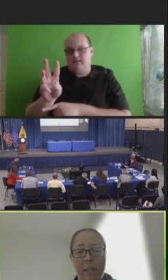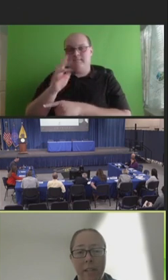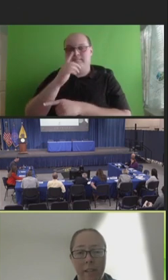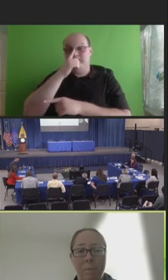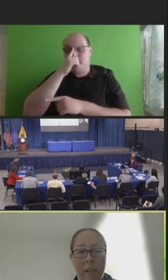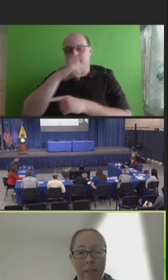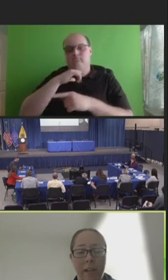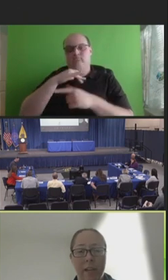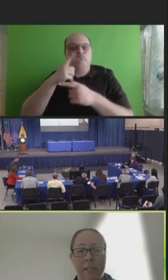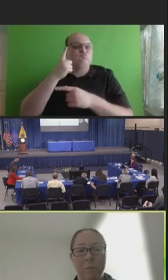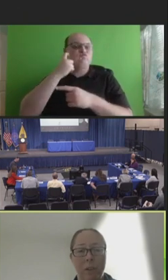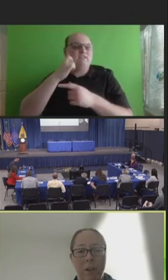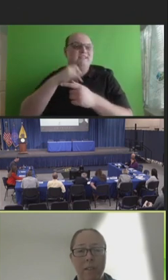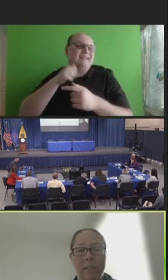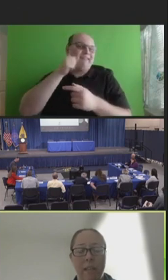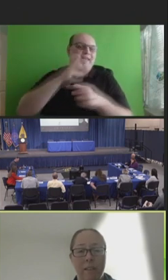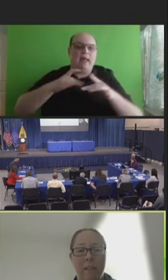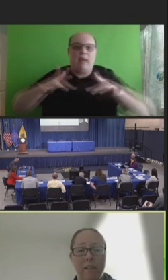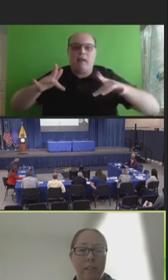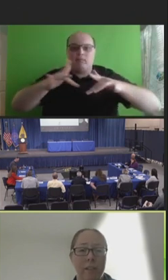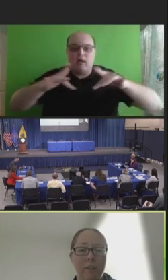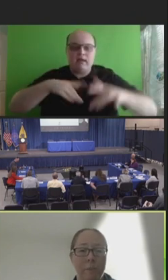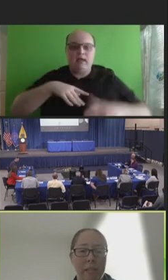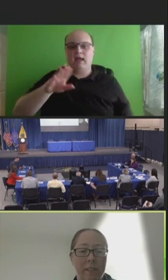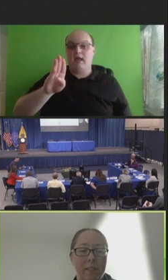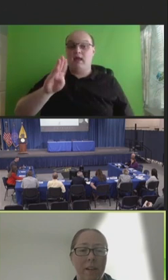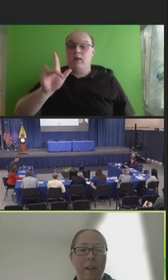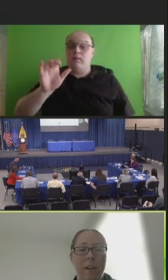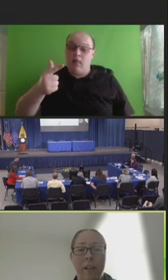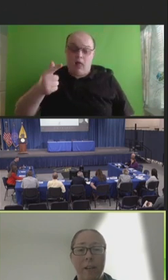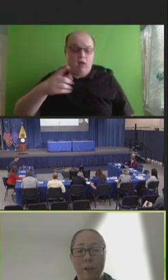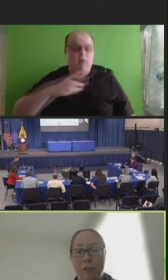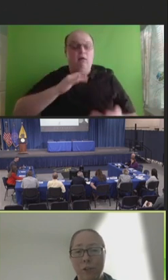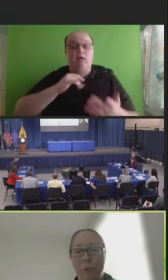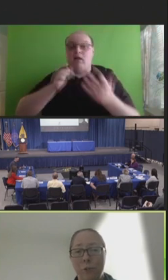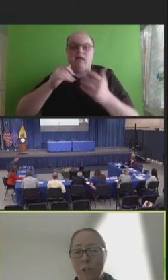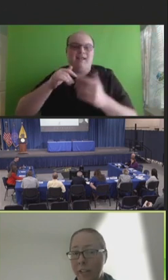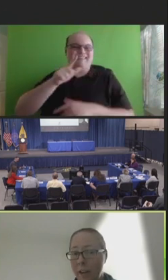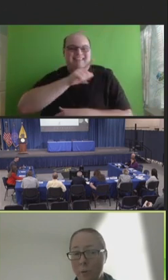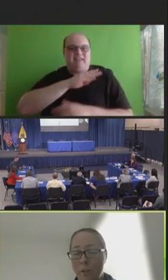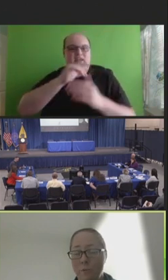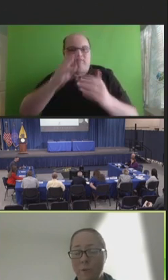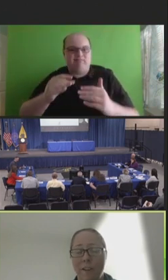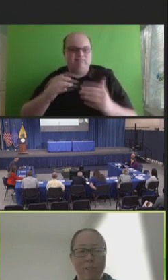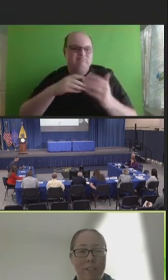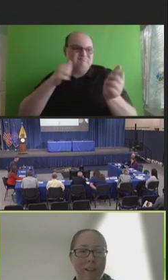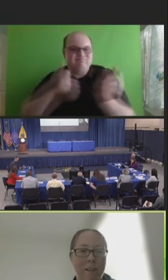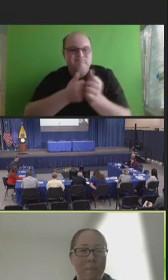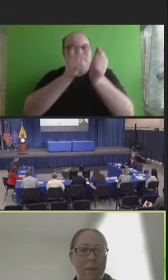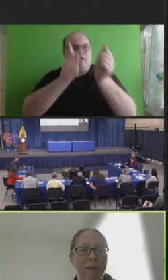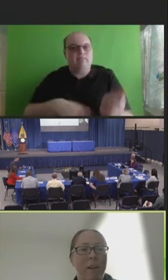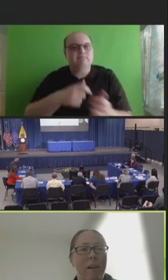daily podcasts, blogs, and legislative updates. I encourage you to check it out when you have time.